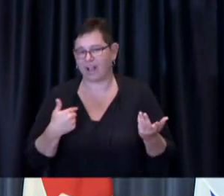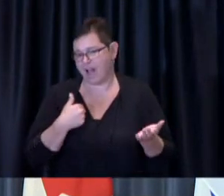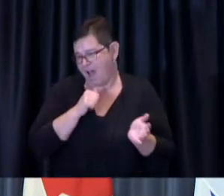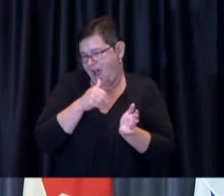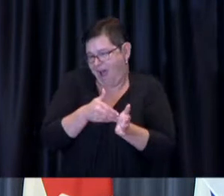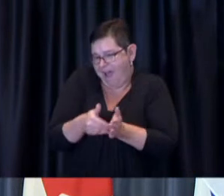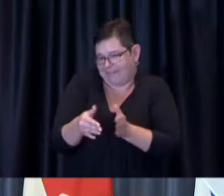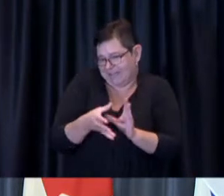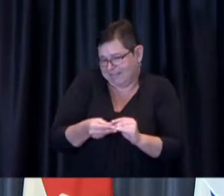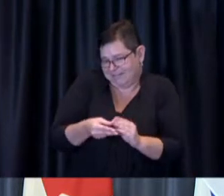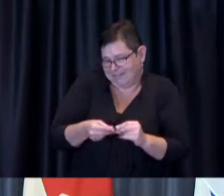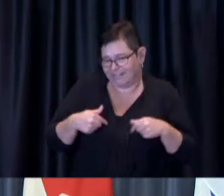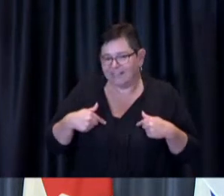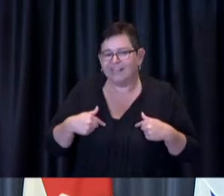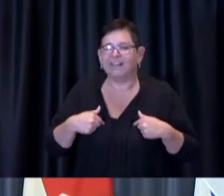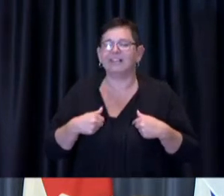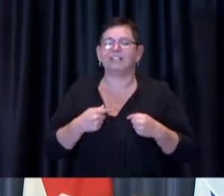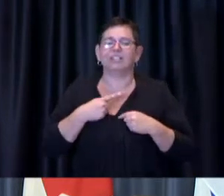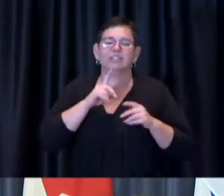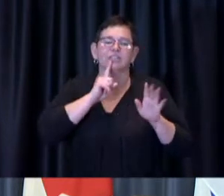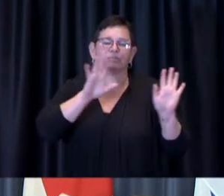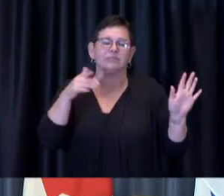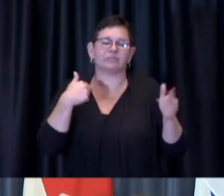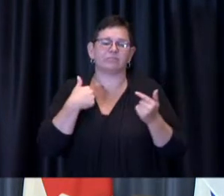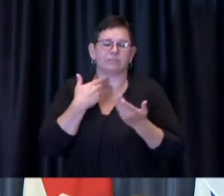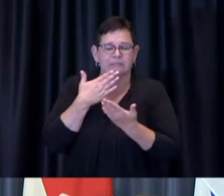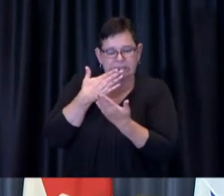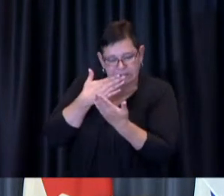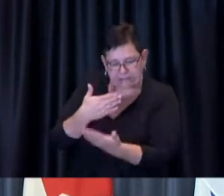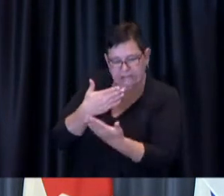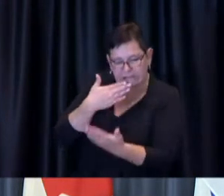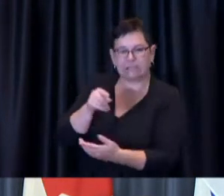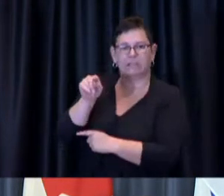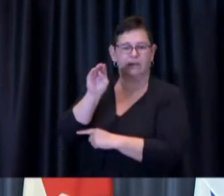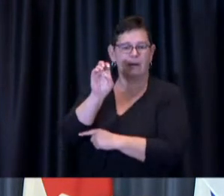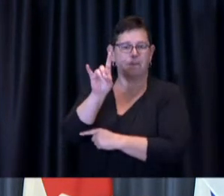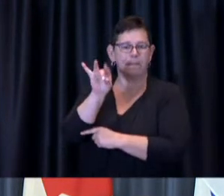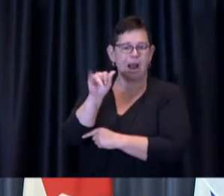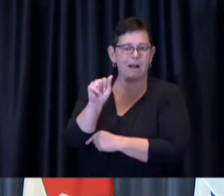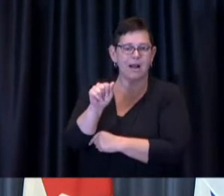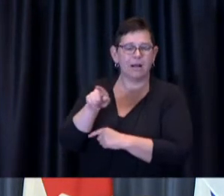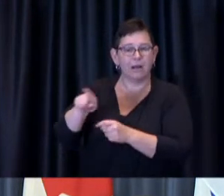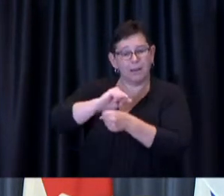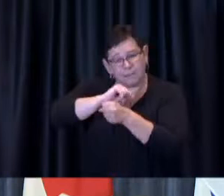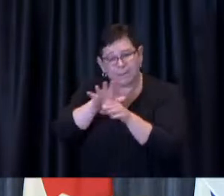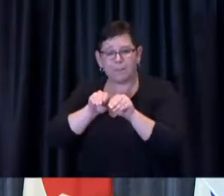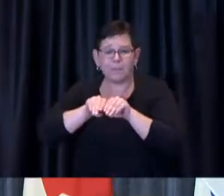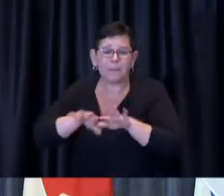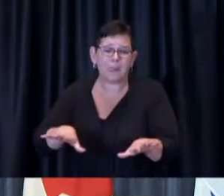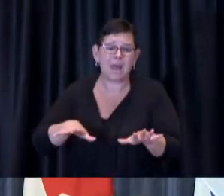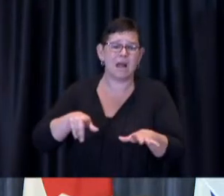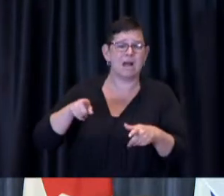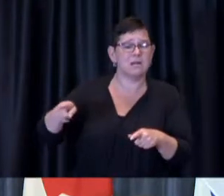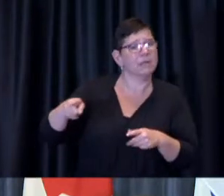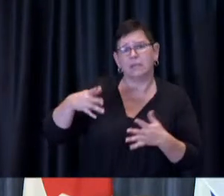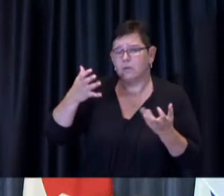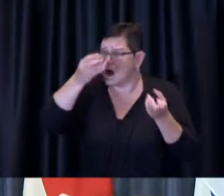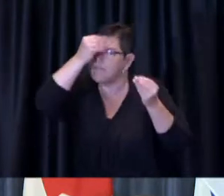to the media it's impossible in a pandemic like this where people are thirsting and hungering for information for us to do that without your support.